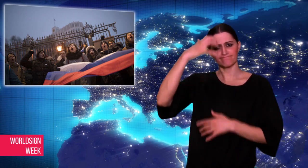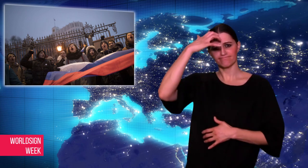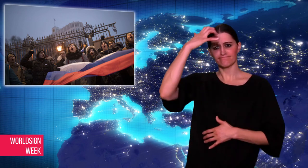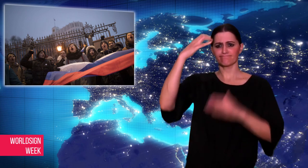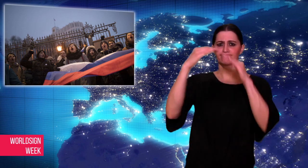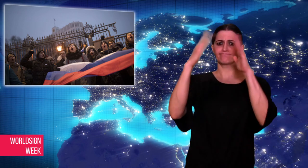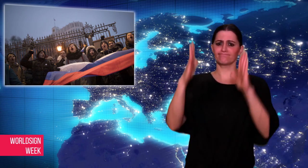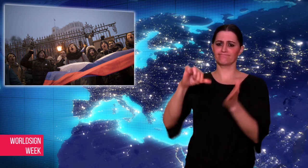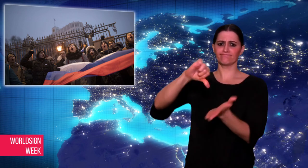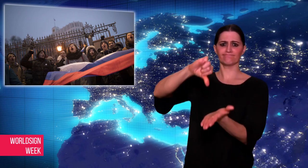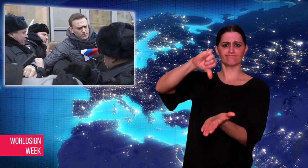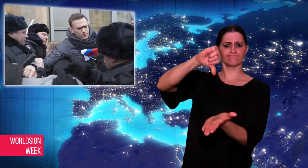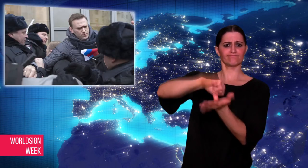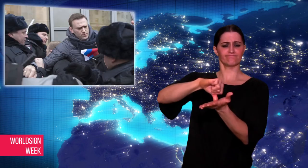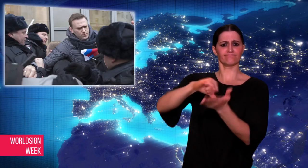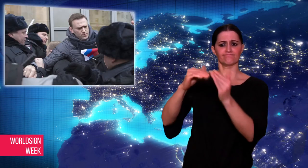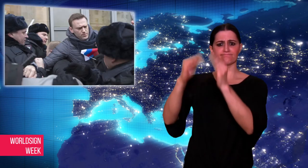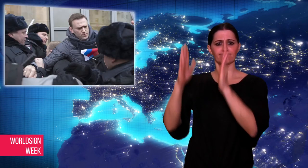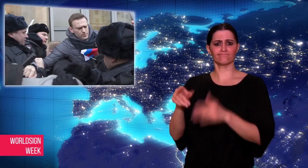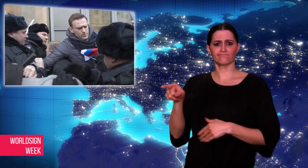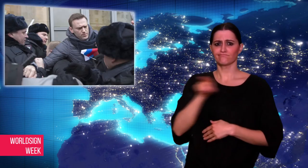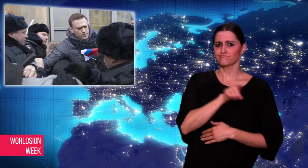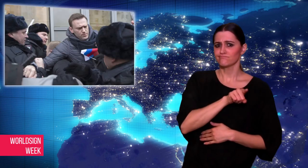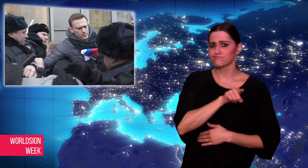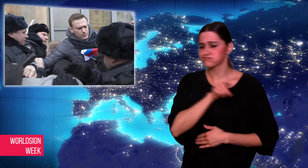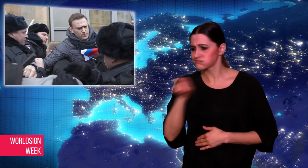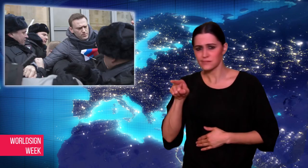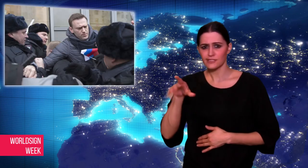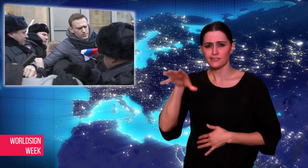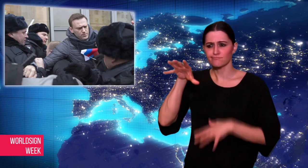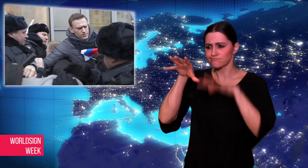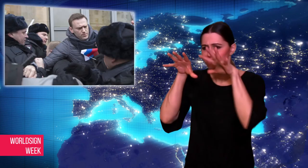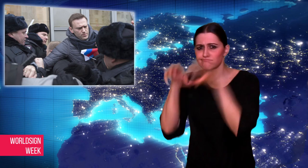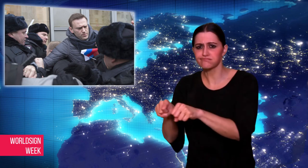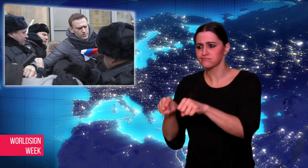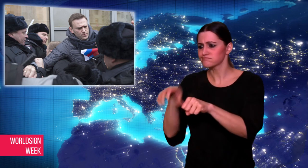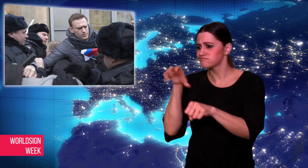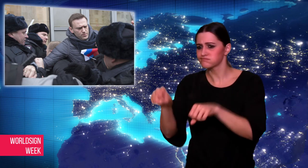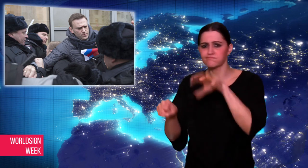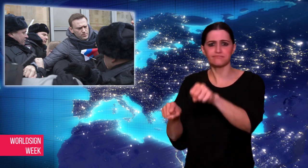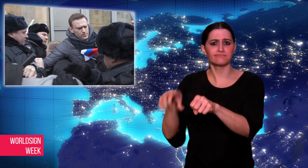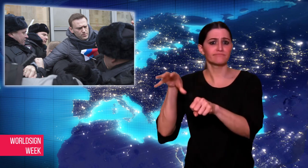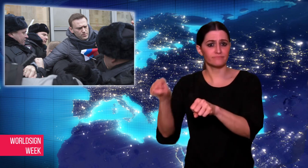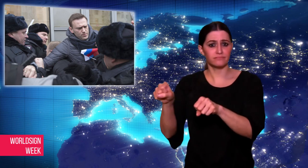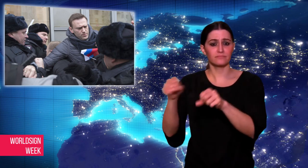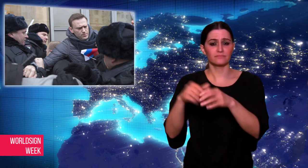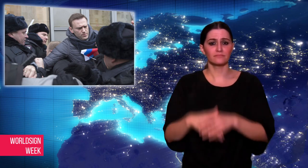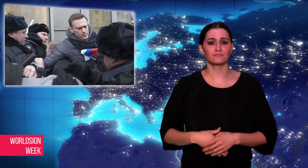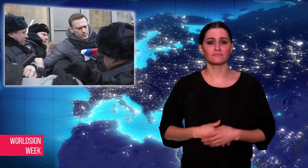release from jail, it was speculated